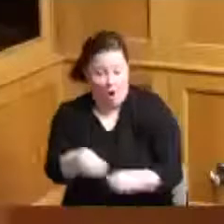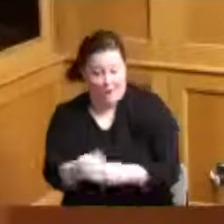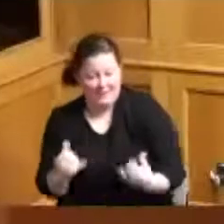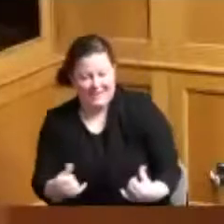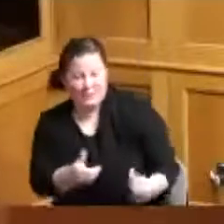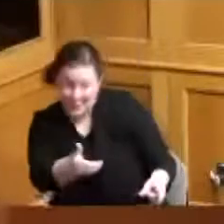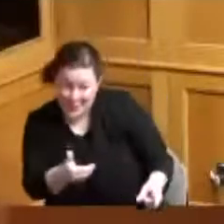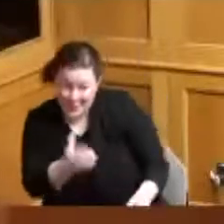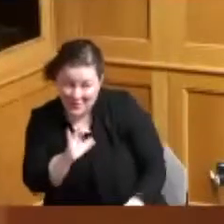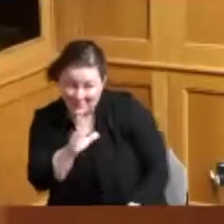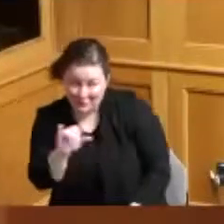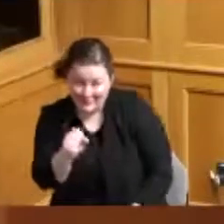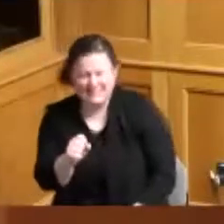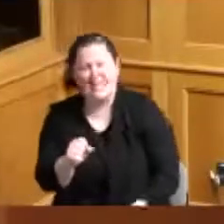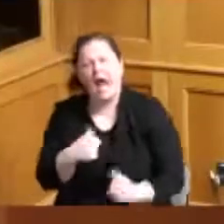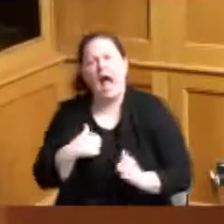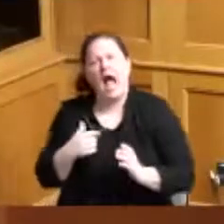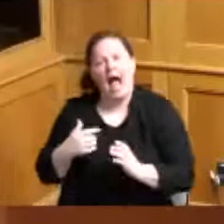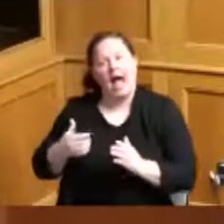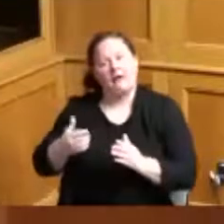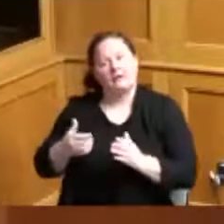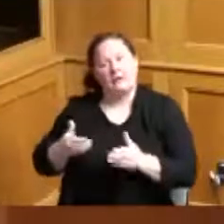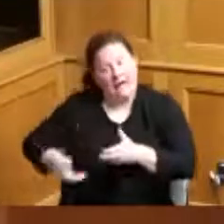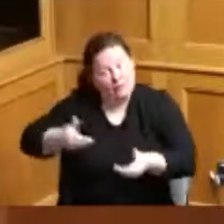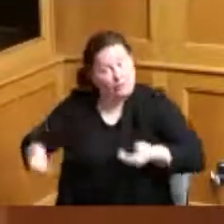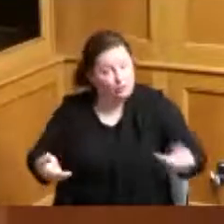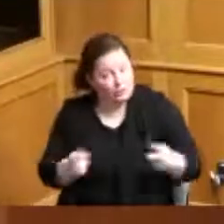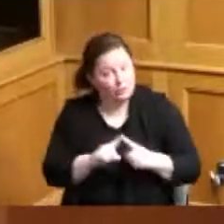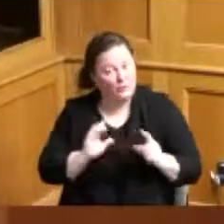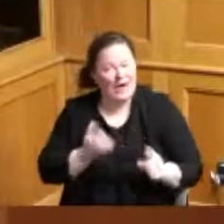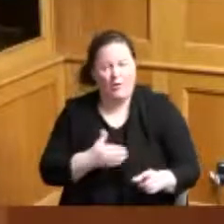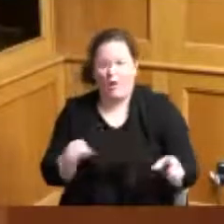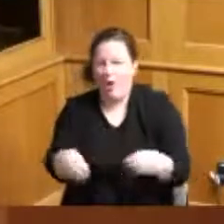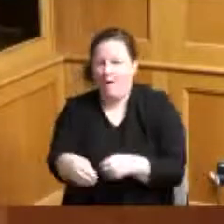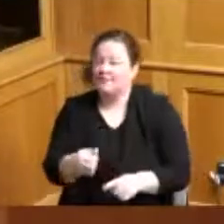those of you that were in your offices got to meet him and those of you that weren't in your offices